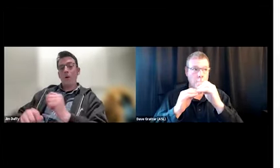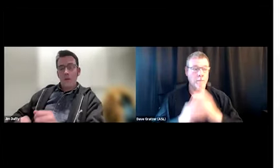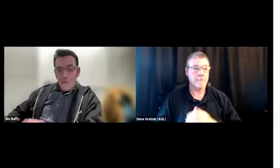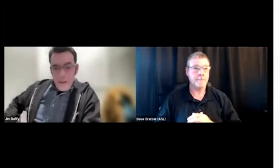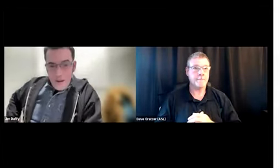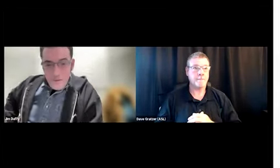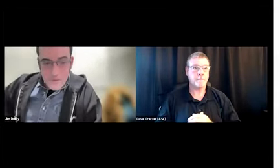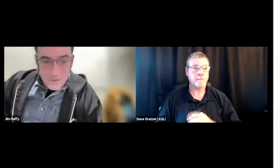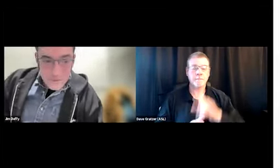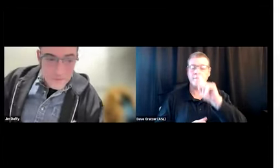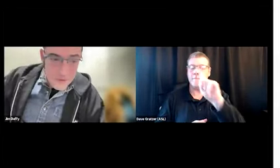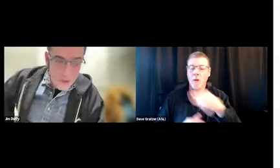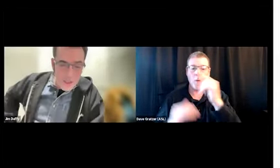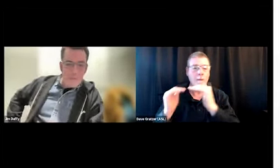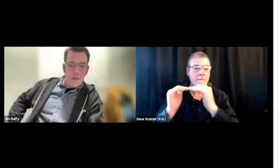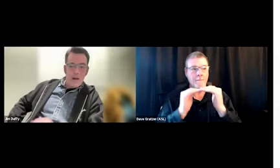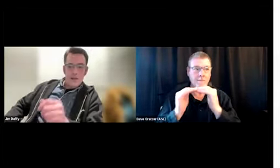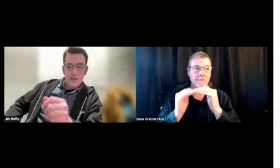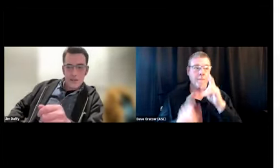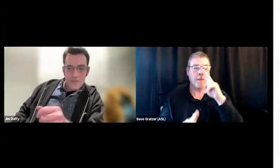because it's only fair to look at the barriers.